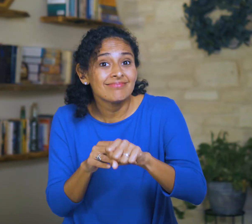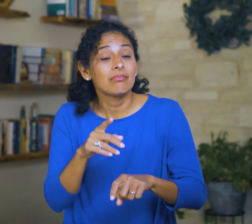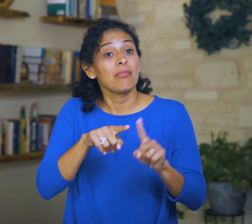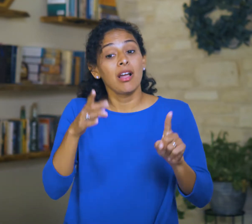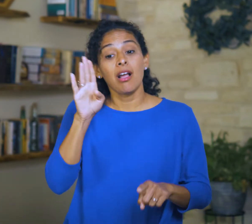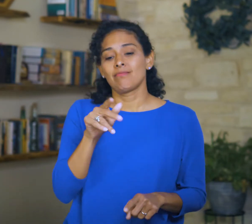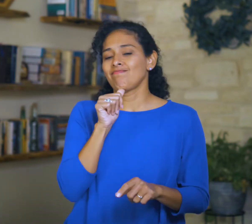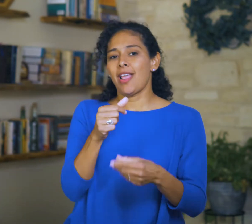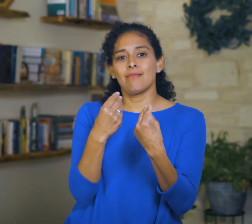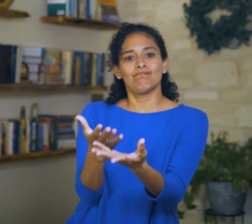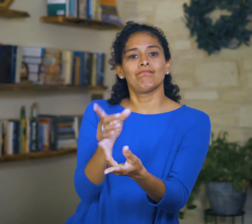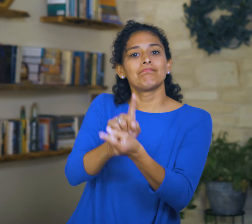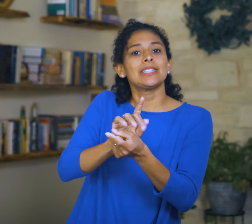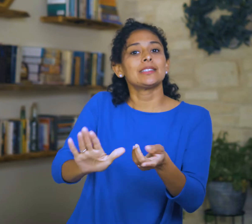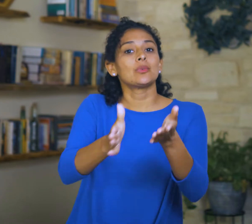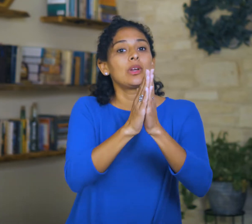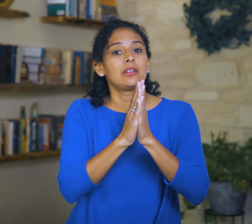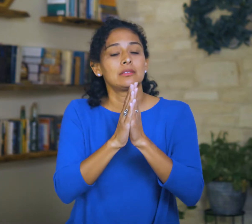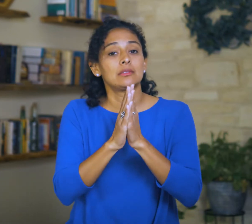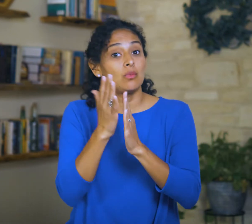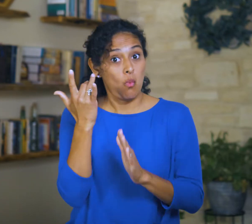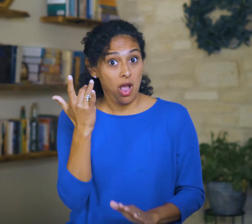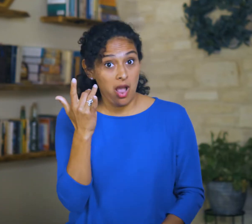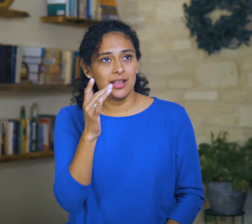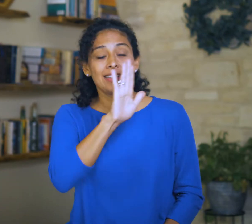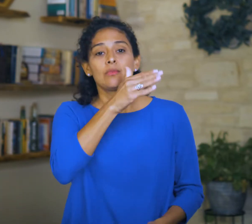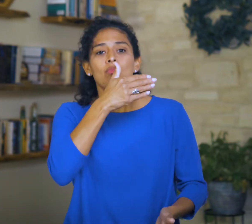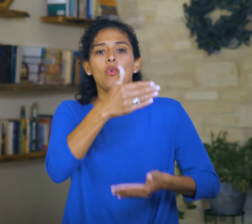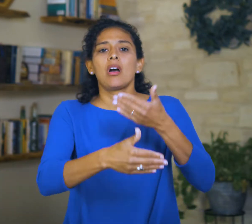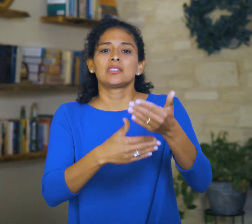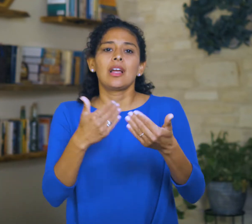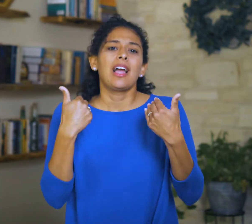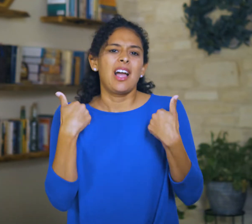God just denies his request, because His process involves